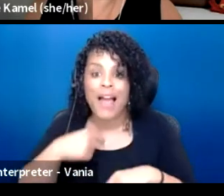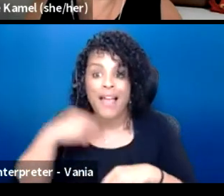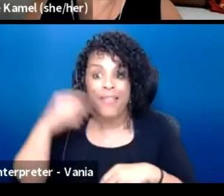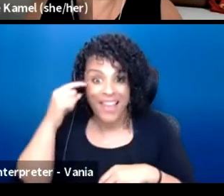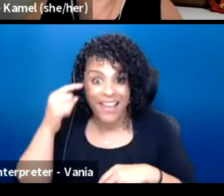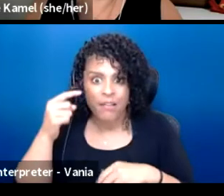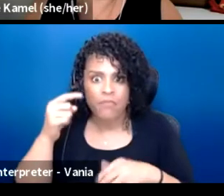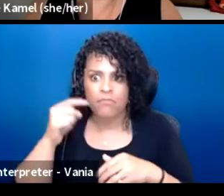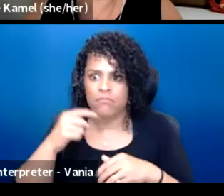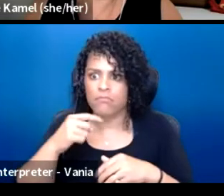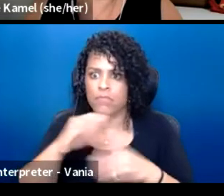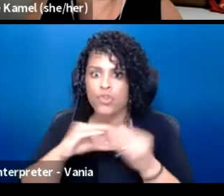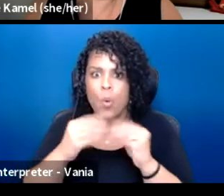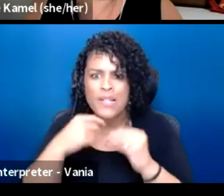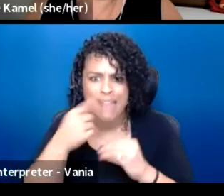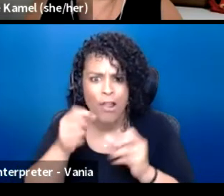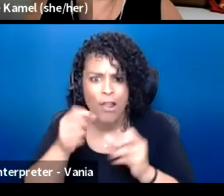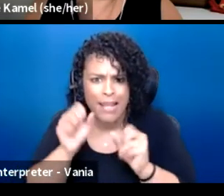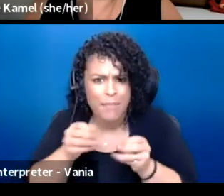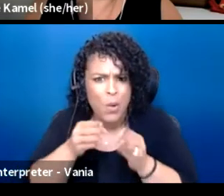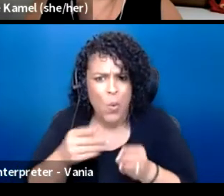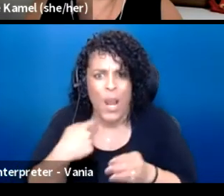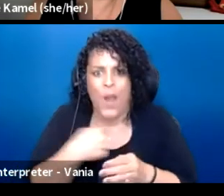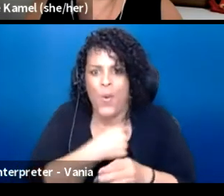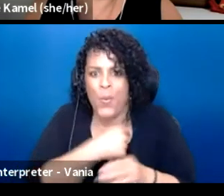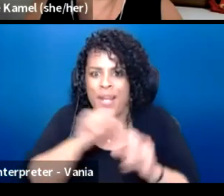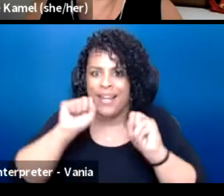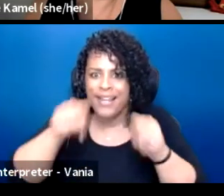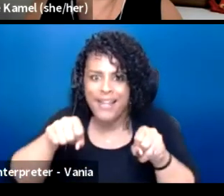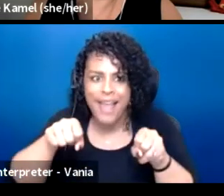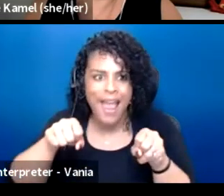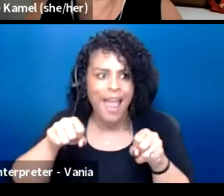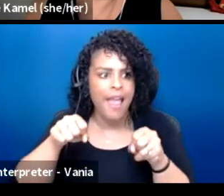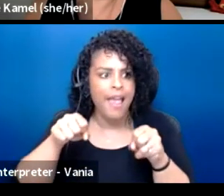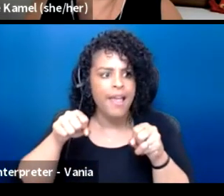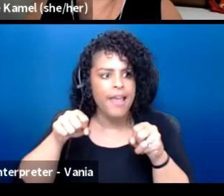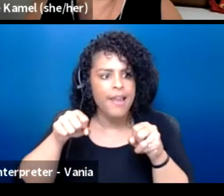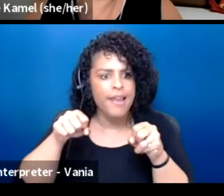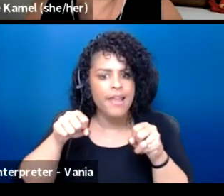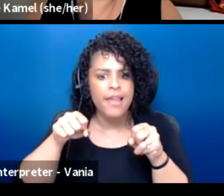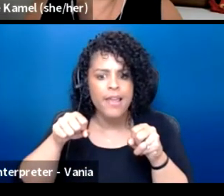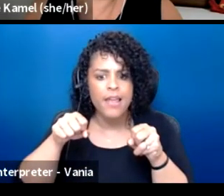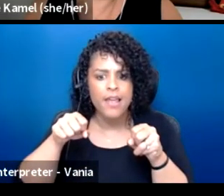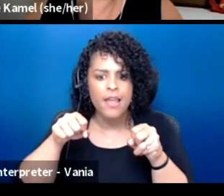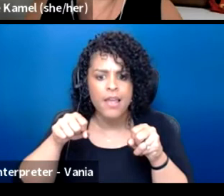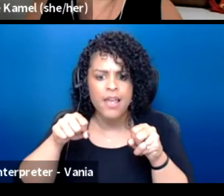I think storytelling can be a vehicle through which we can kind of analyze